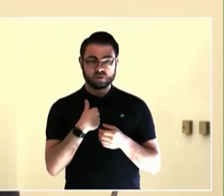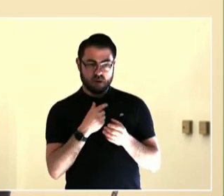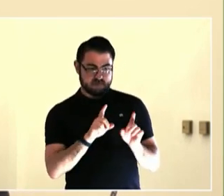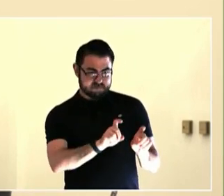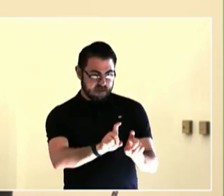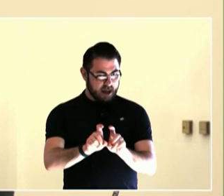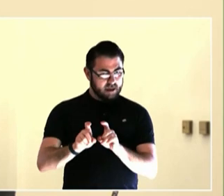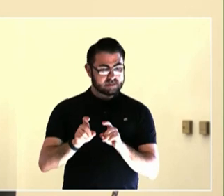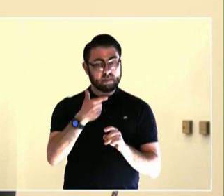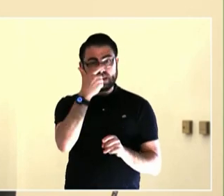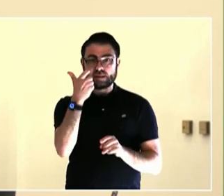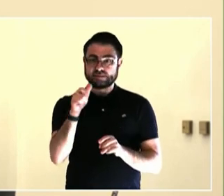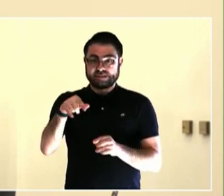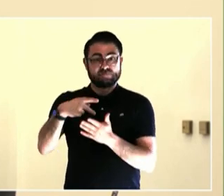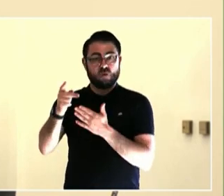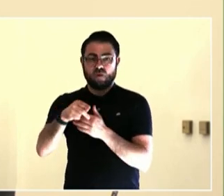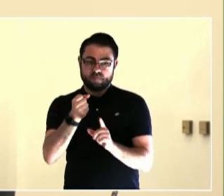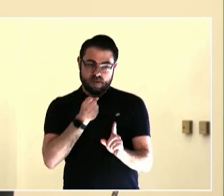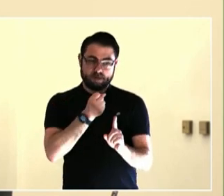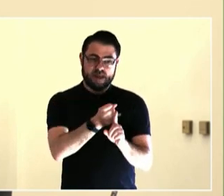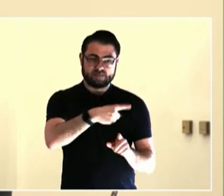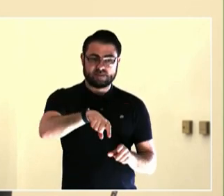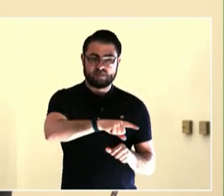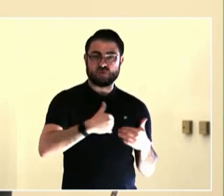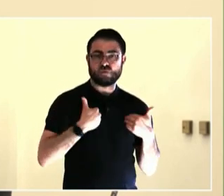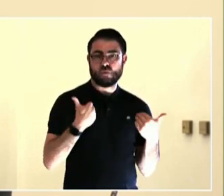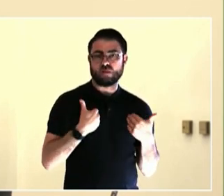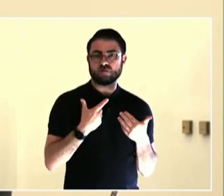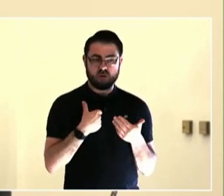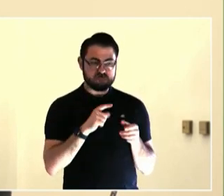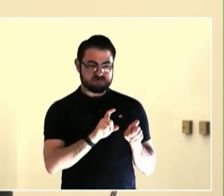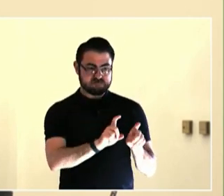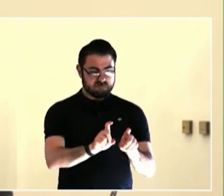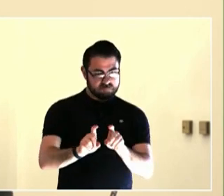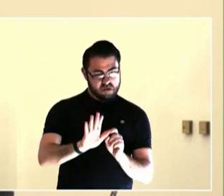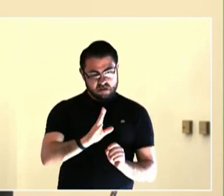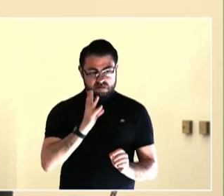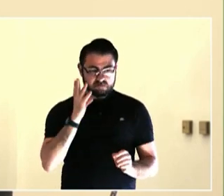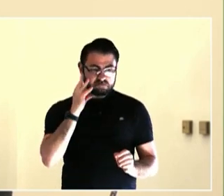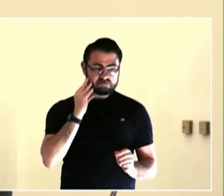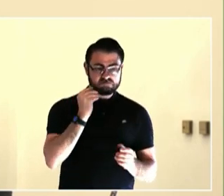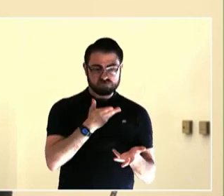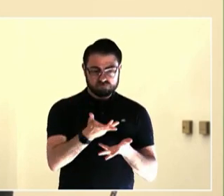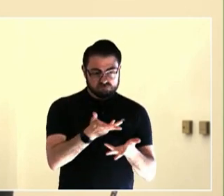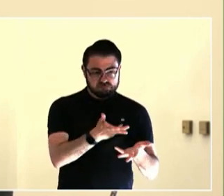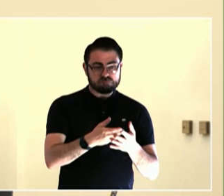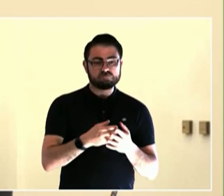programs and projects from like student leadership to volunteering on my local